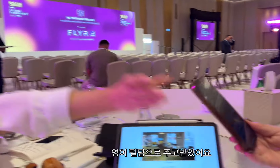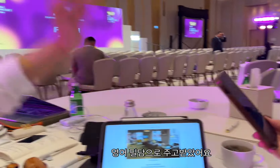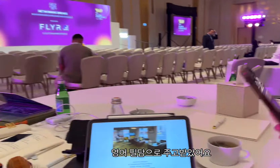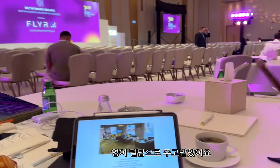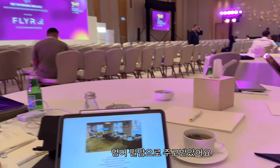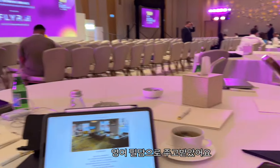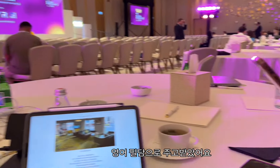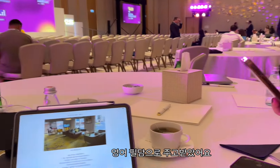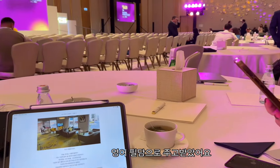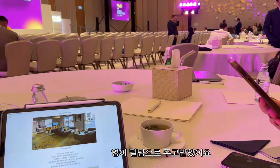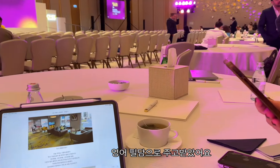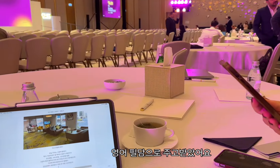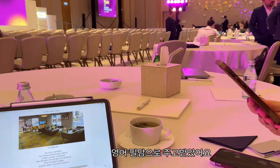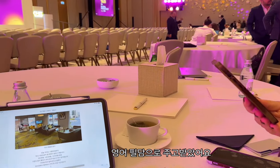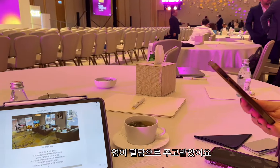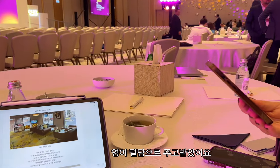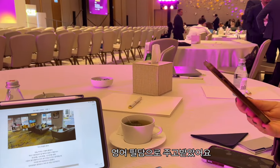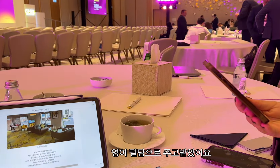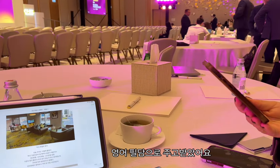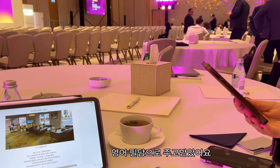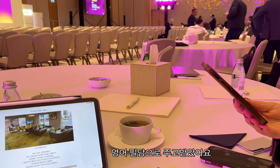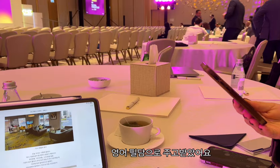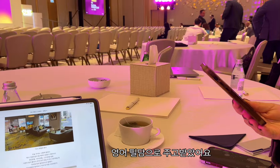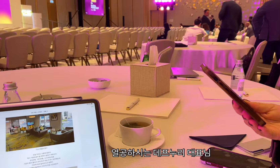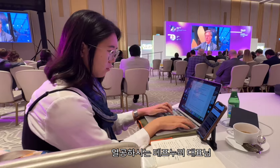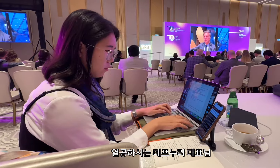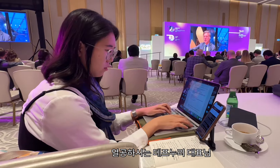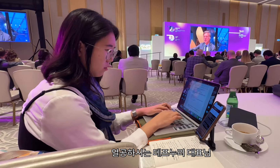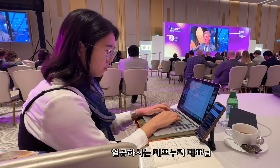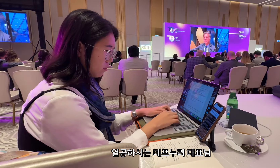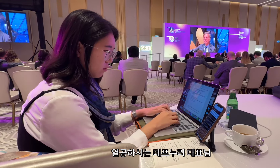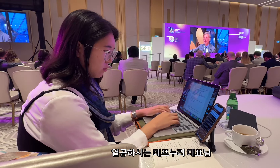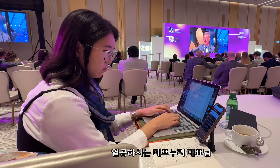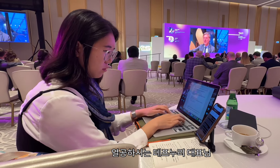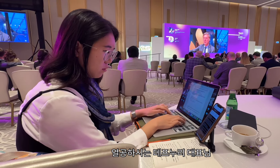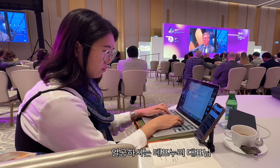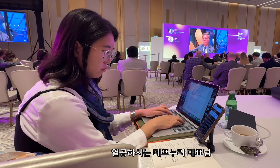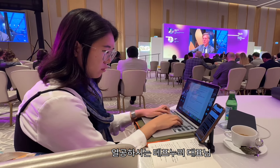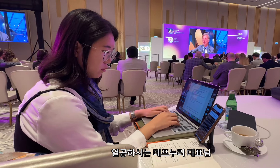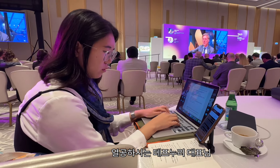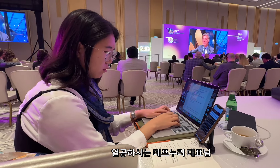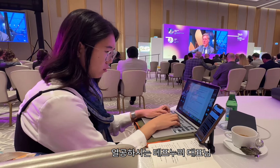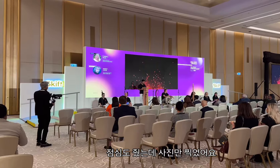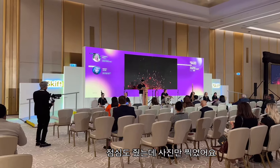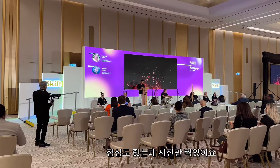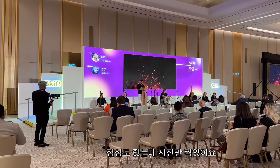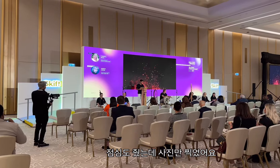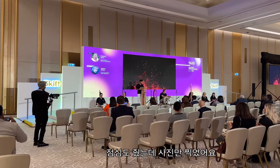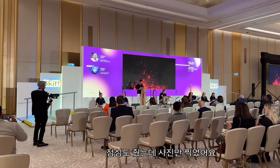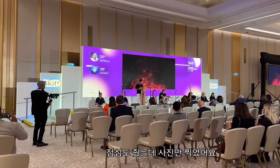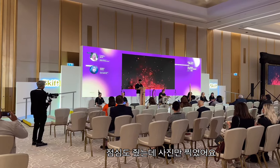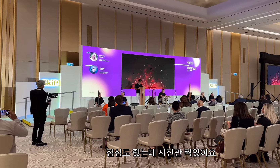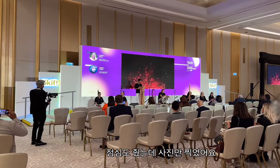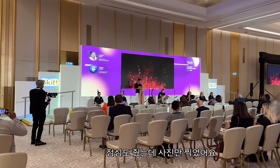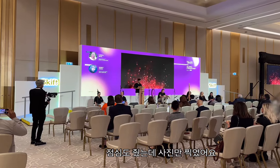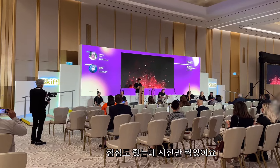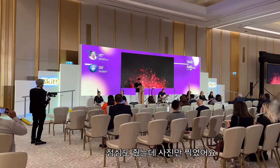and exchanged words in English. The CEO of Deaf nuri, who worked hard, gave us lunch, but I only took pictures.